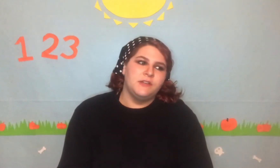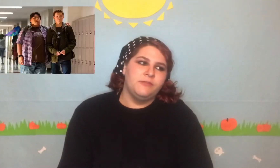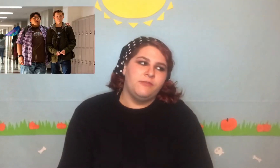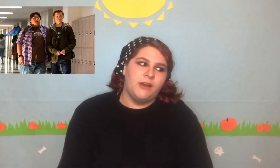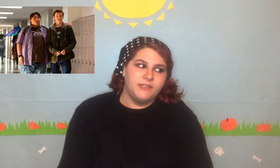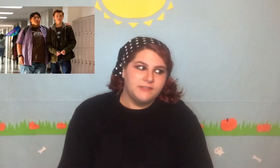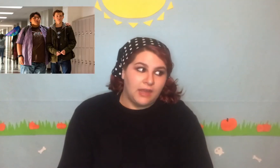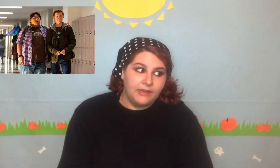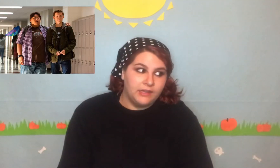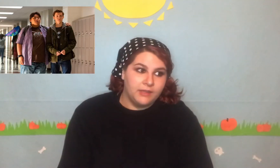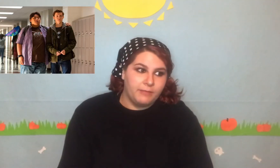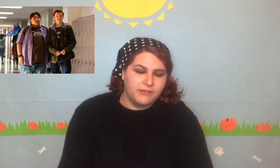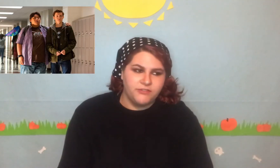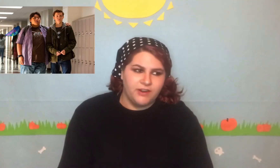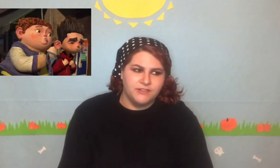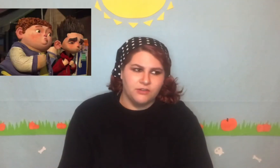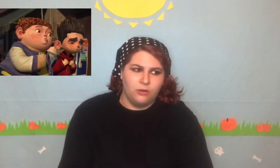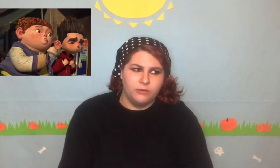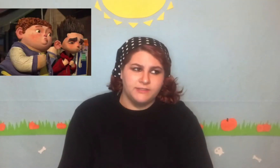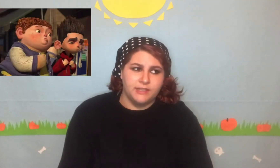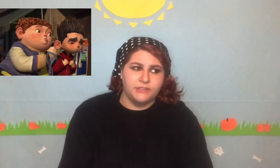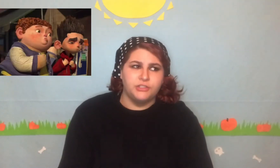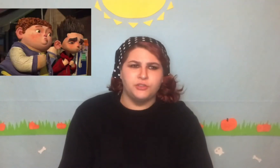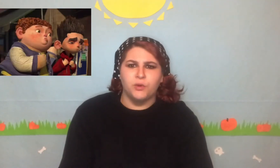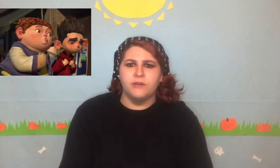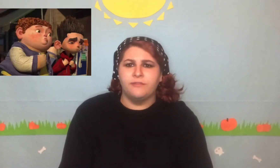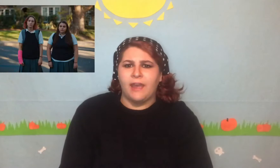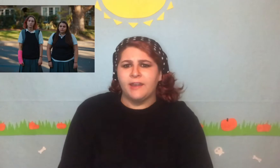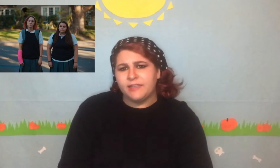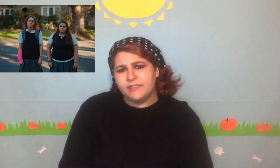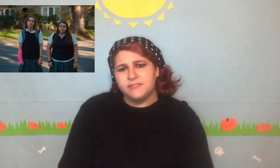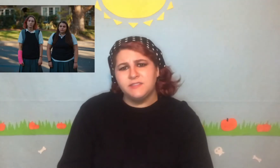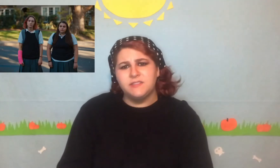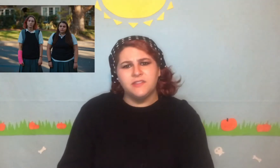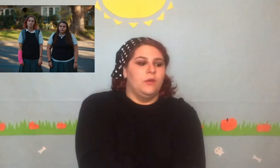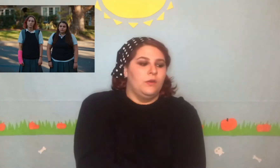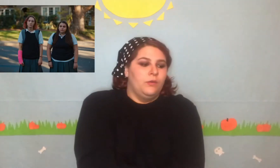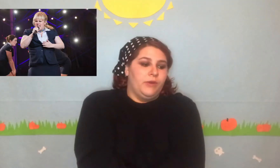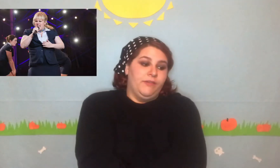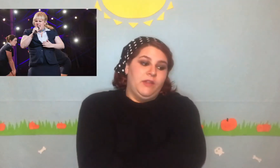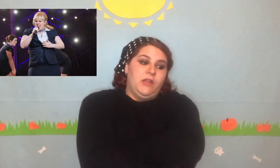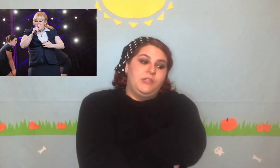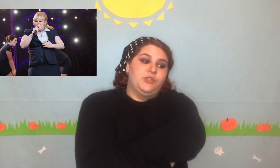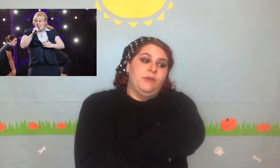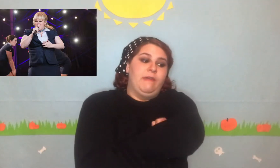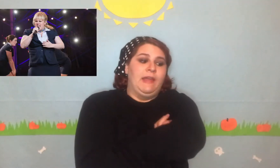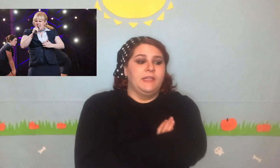funny sidekick best friends are always like short, fat kids? Whenever they let short fat kids be the